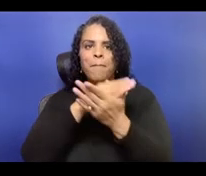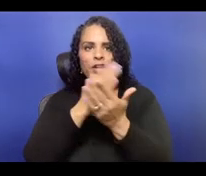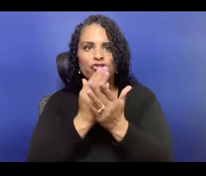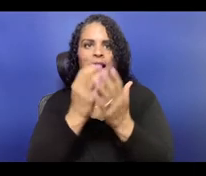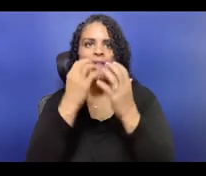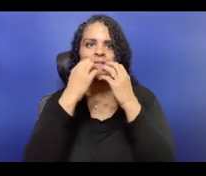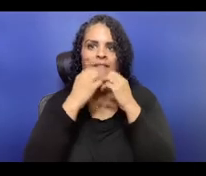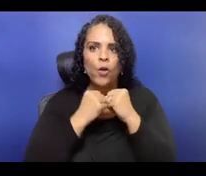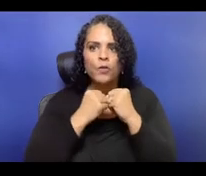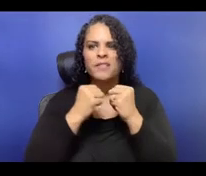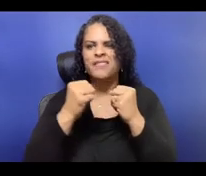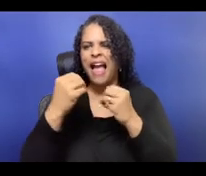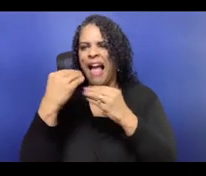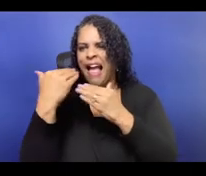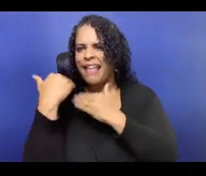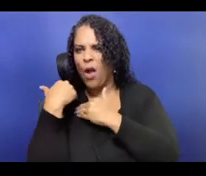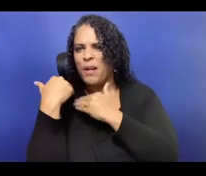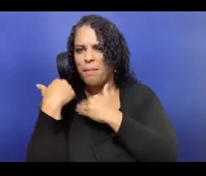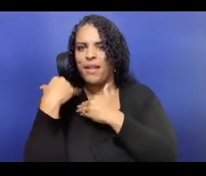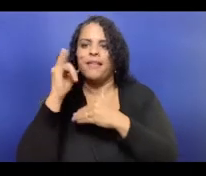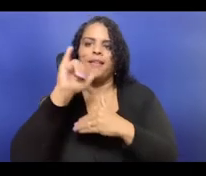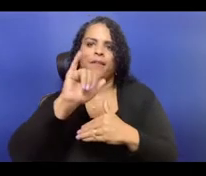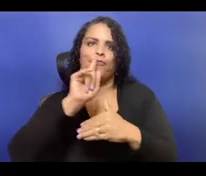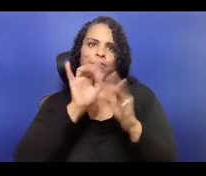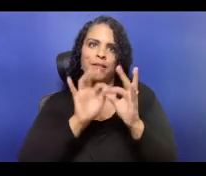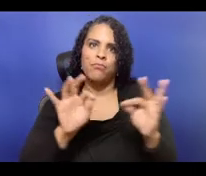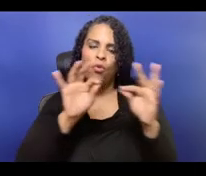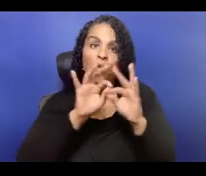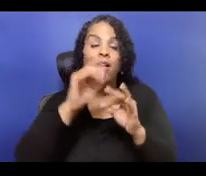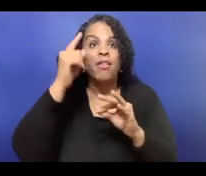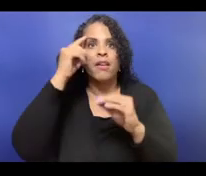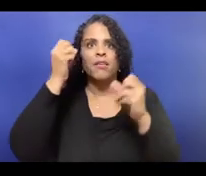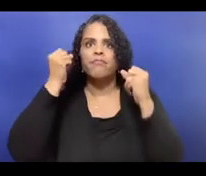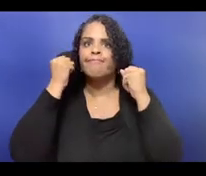between racial justice and economic justice in a way that my peers